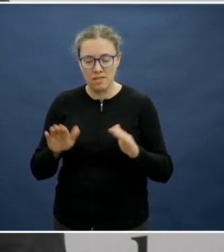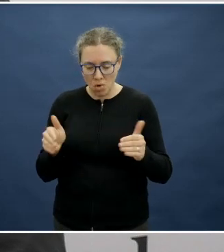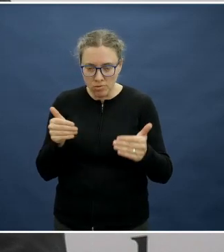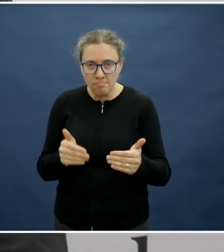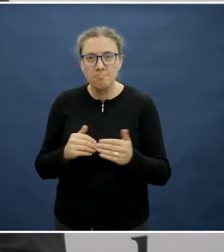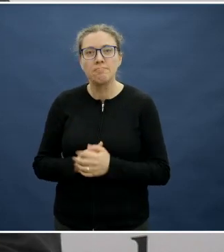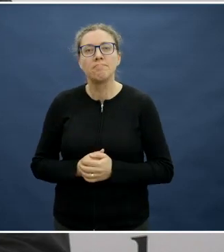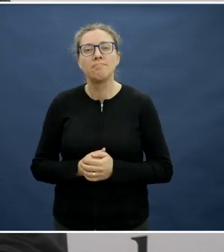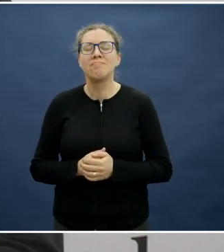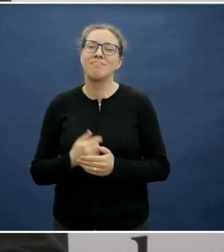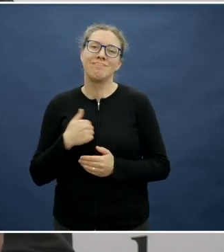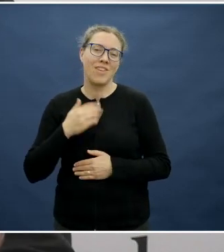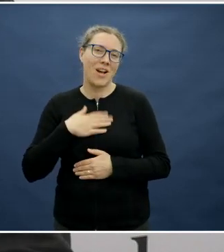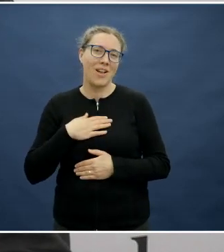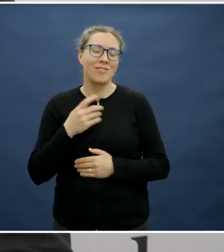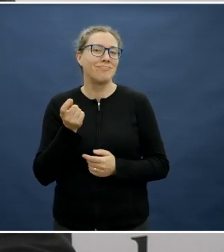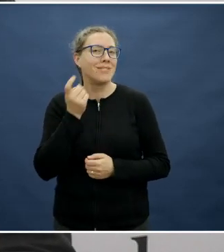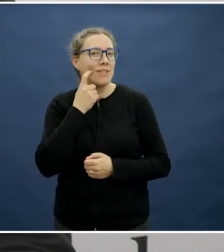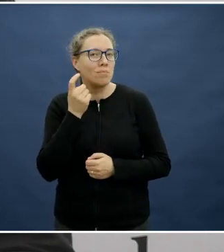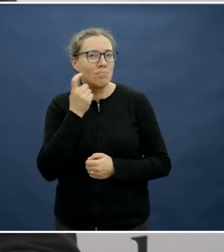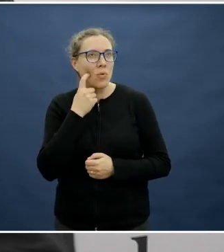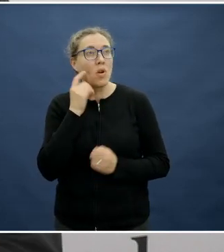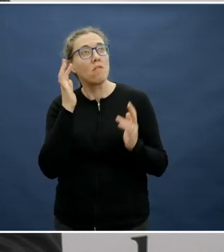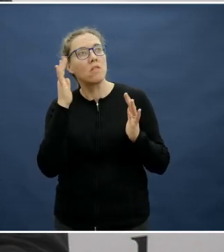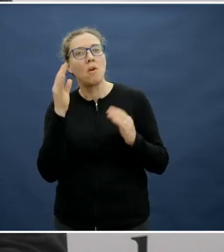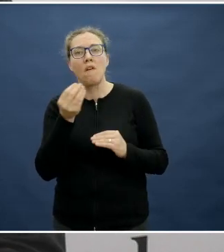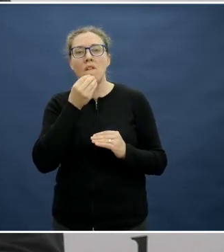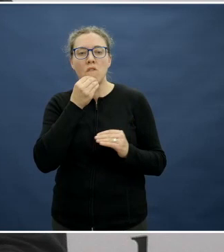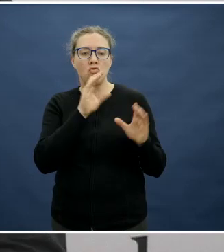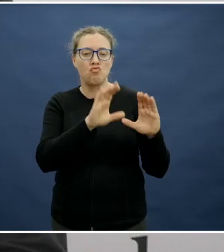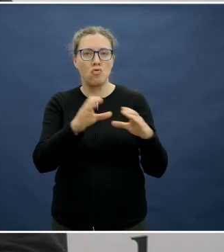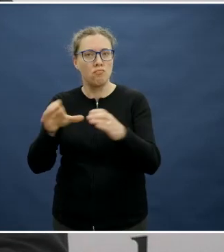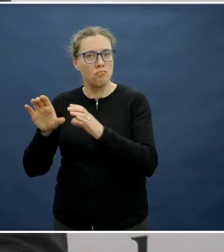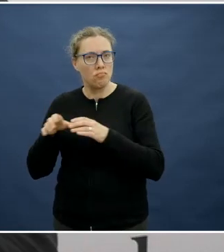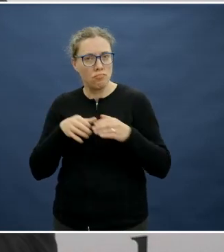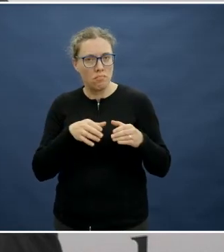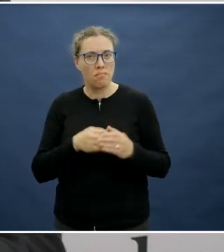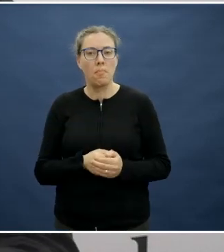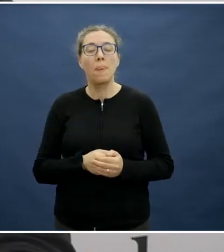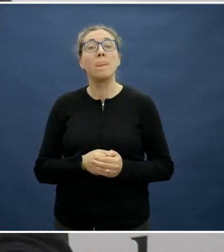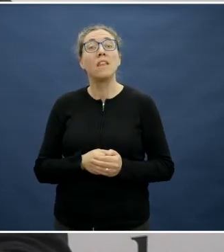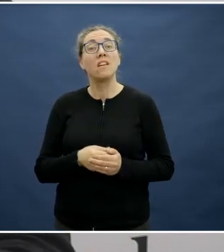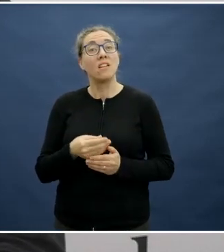I like to keep it simple. Think about food groups. Just think at the end of the day, the key to nutrition is about variety.